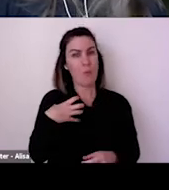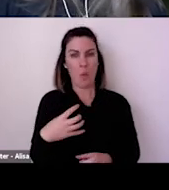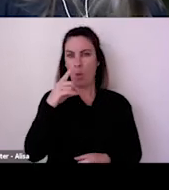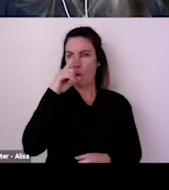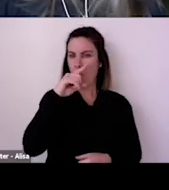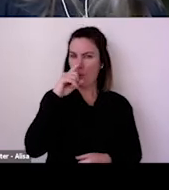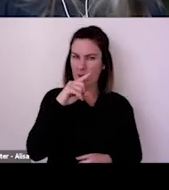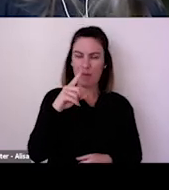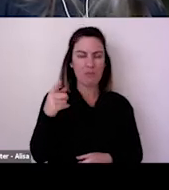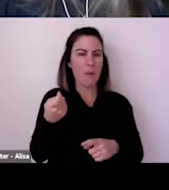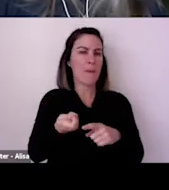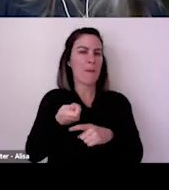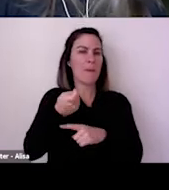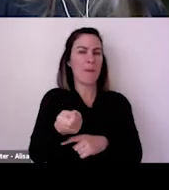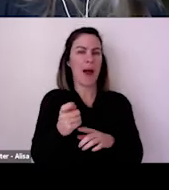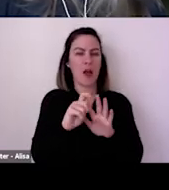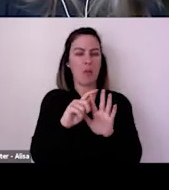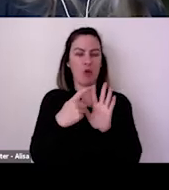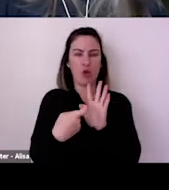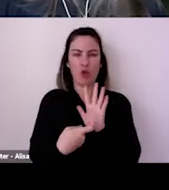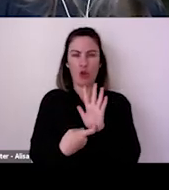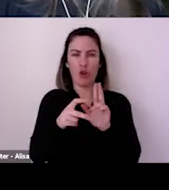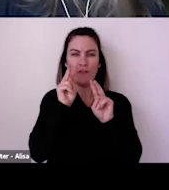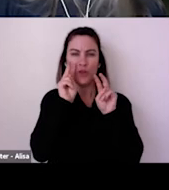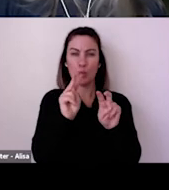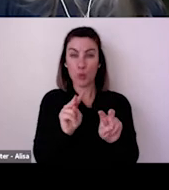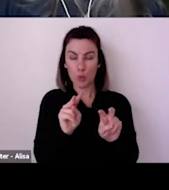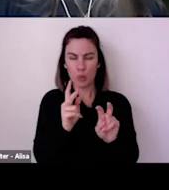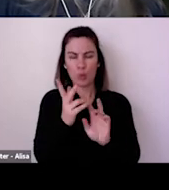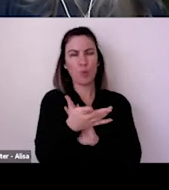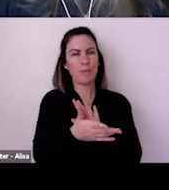that we've recently announced are going to be rolling out over the next 12 months, which